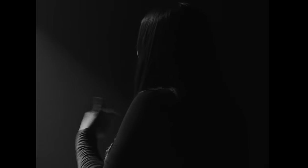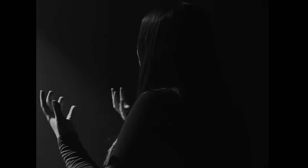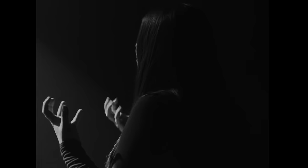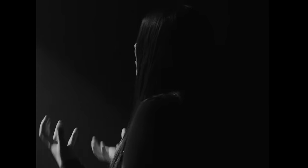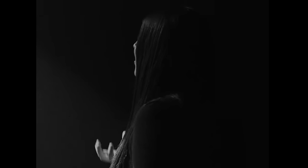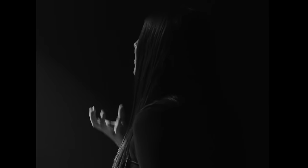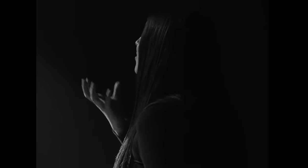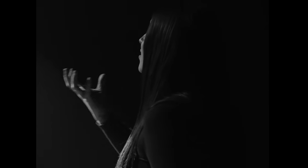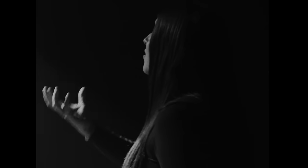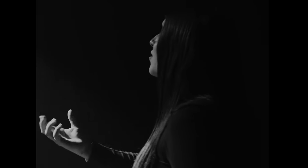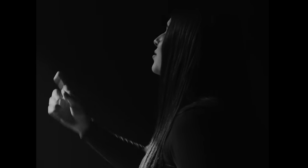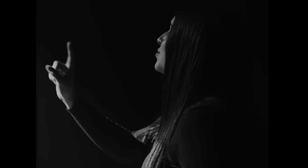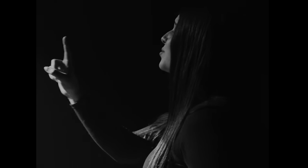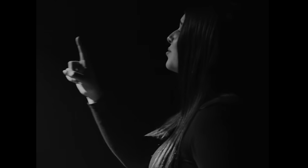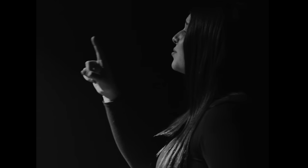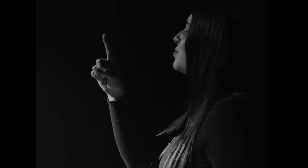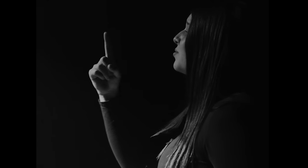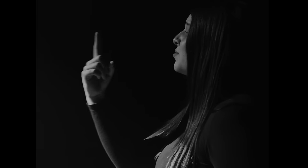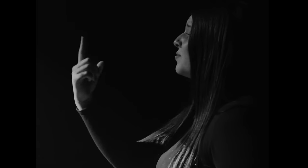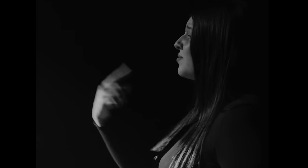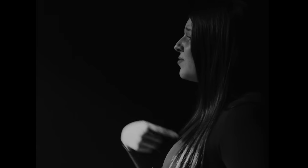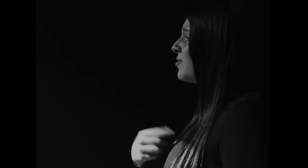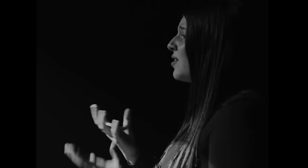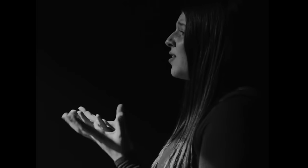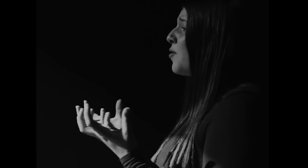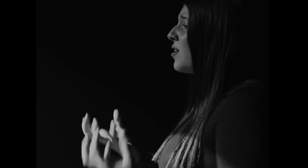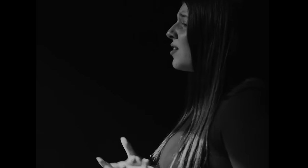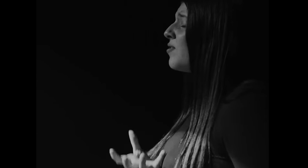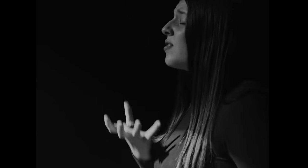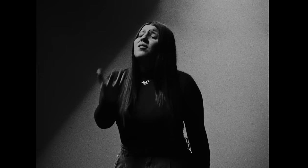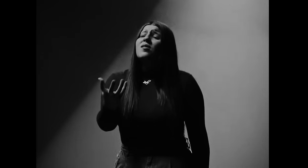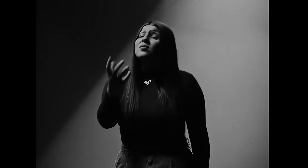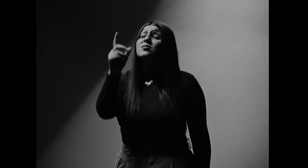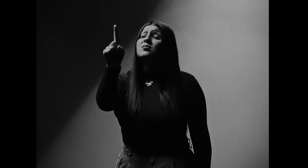I WANT TO HAVE IT ALL WITH YOU